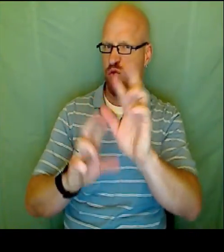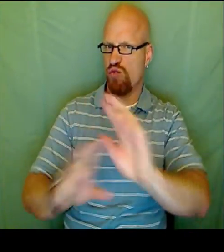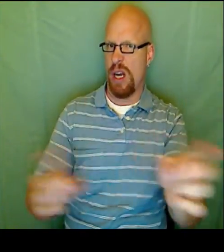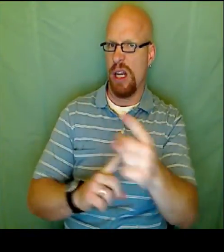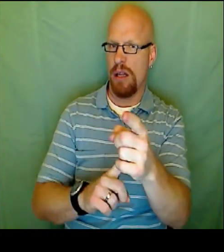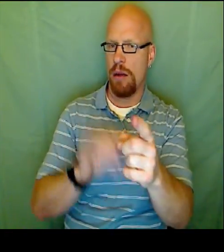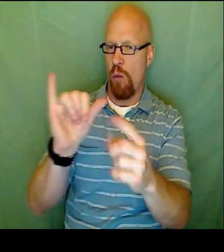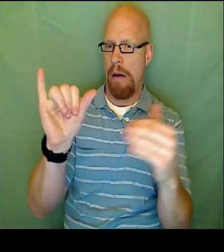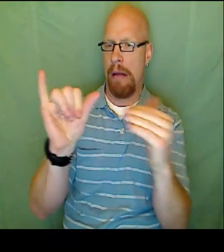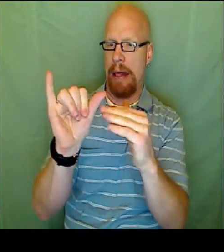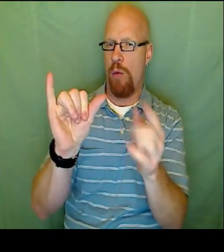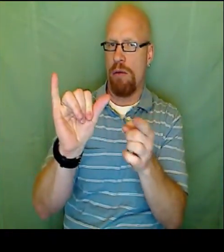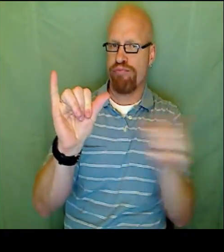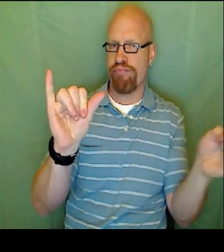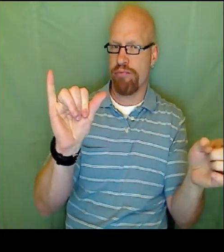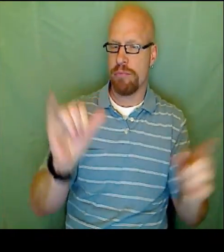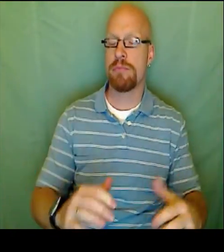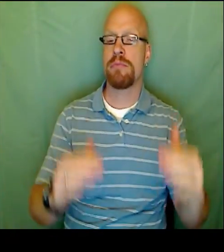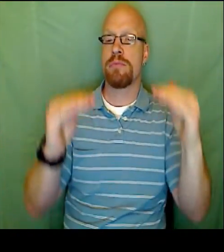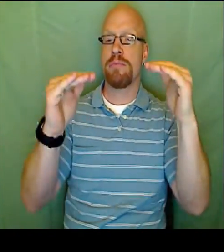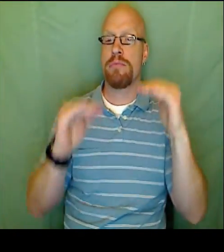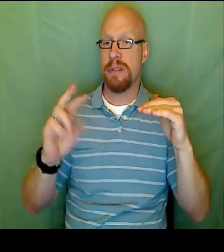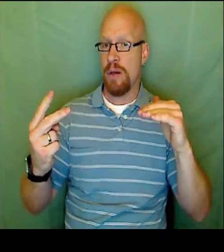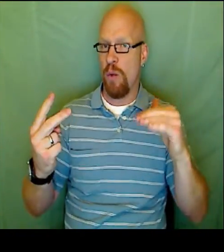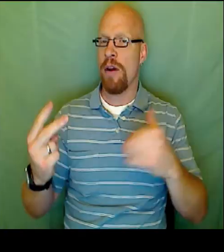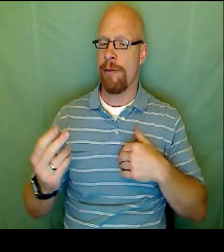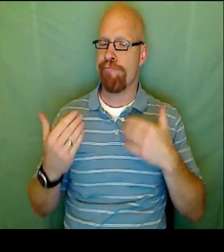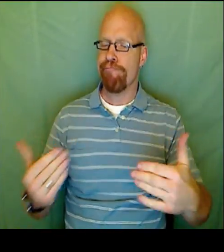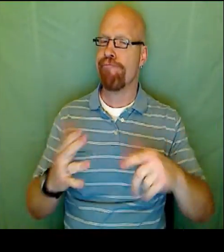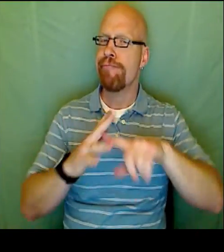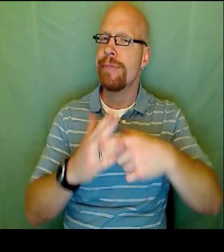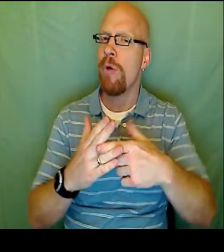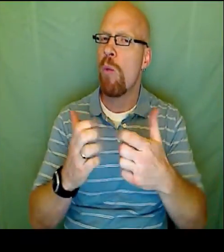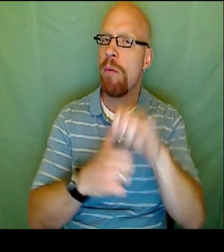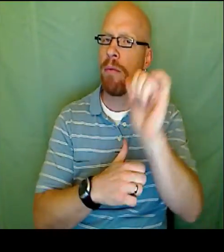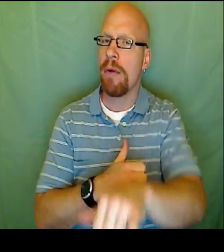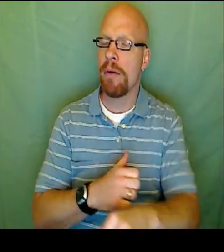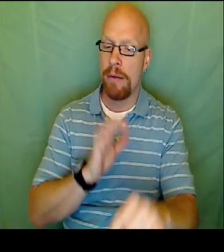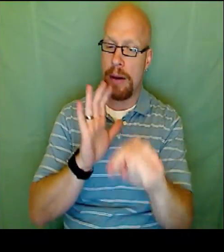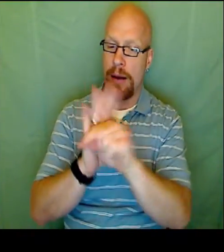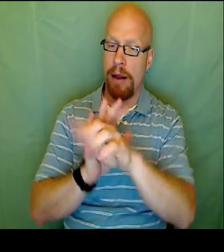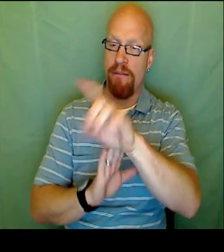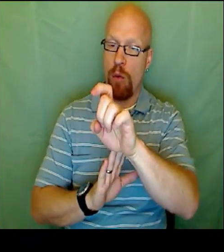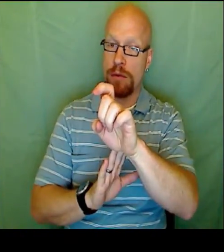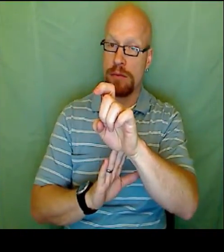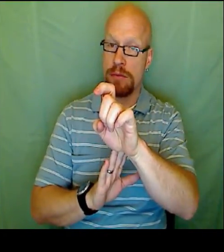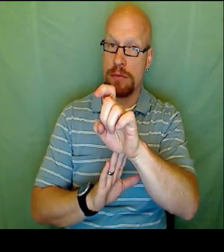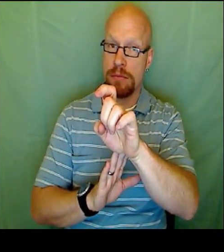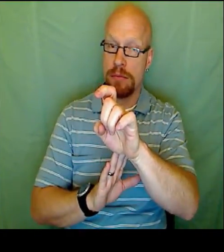The first equation, as we said before, is ready to need any isolating of Y. There was a Y equals equation already.